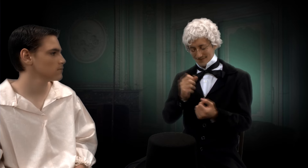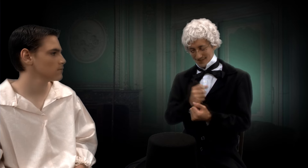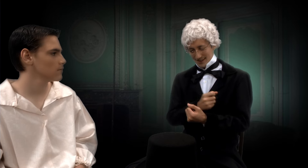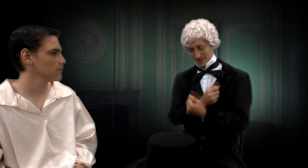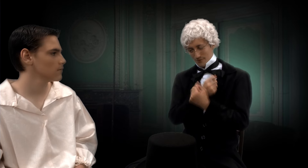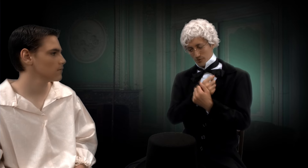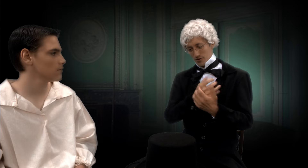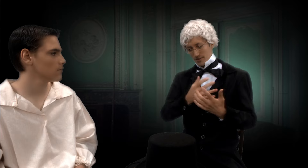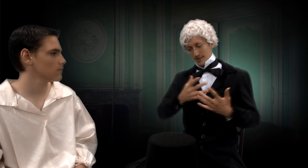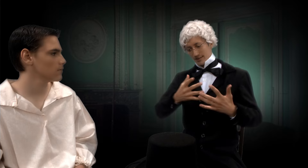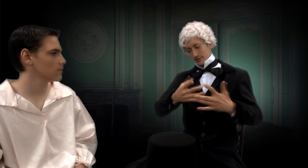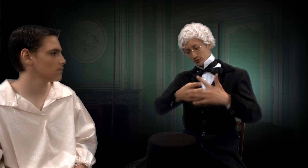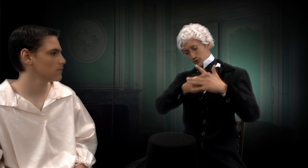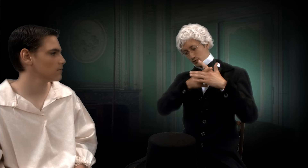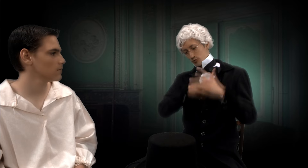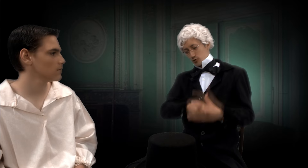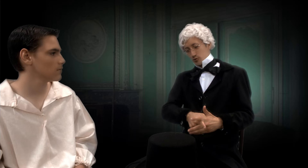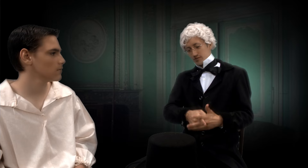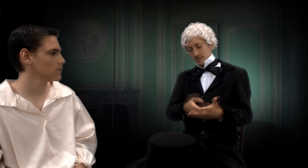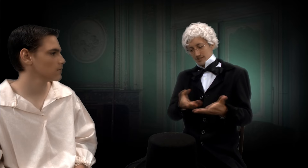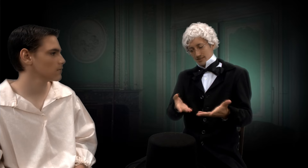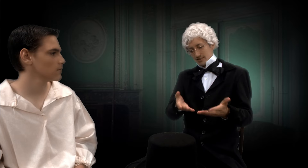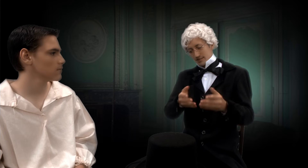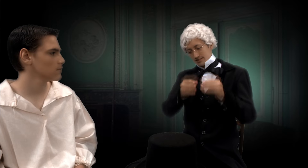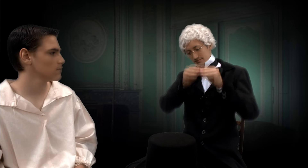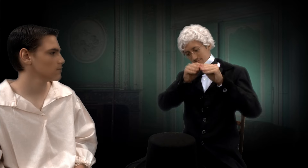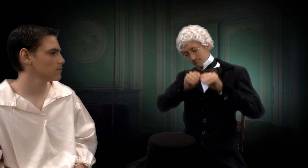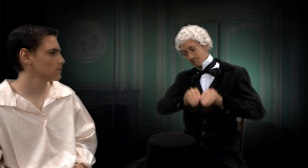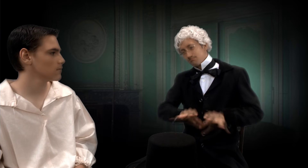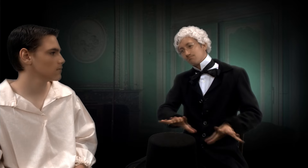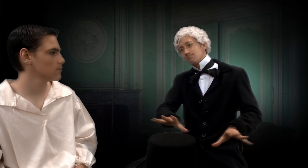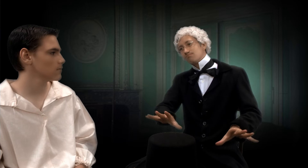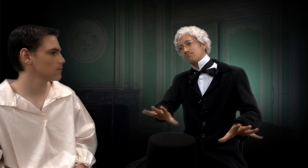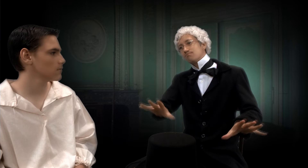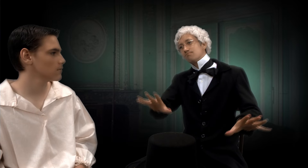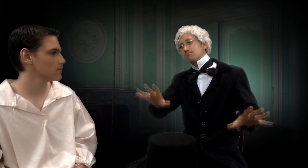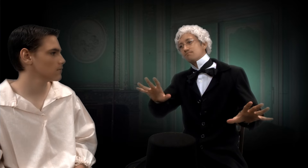This hat started it all, and everything grew from there.